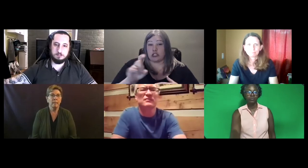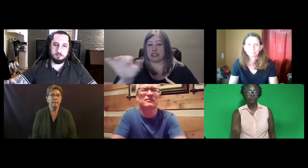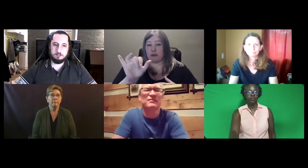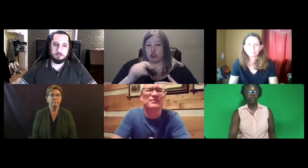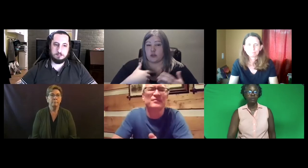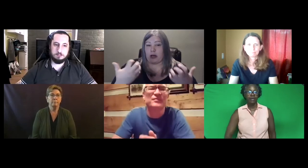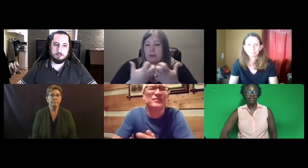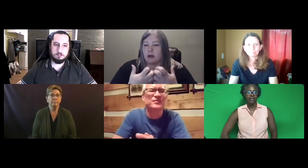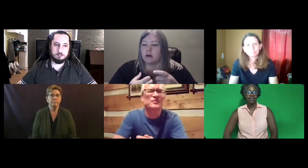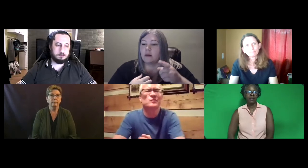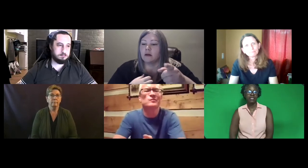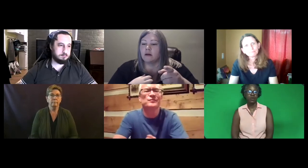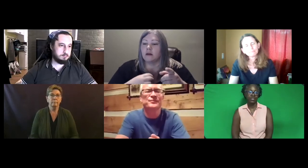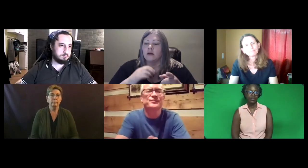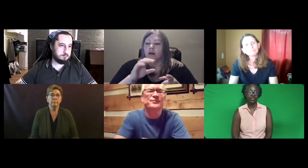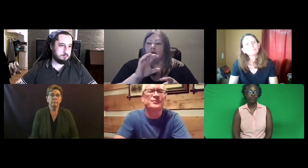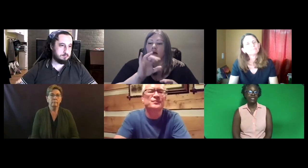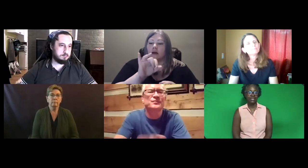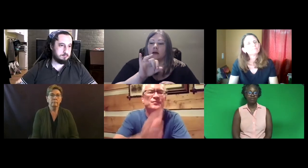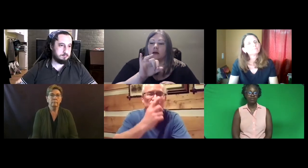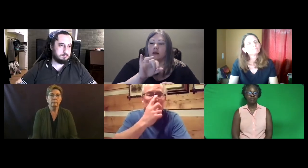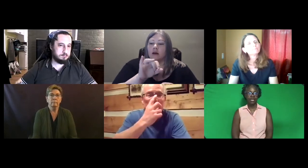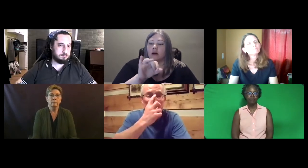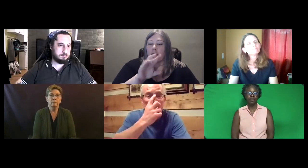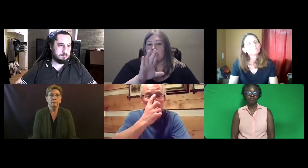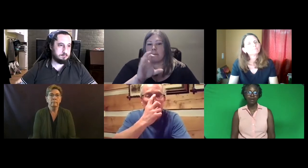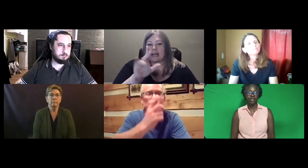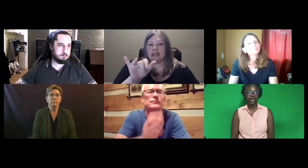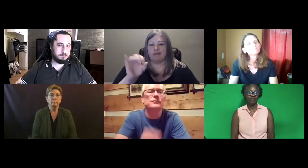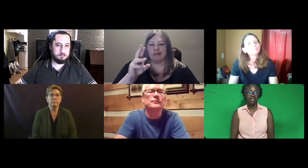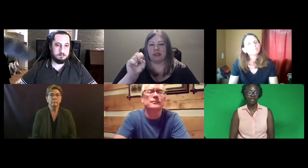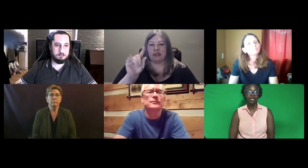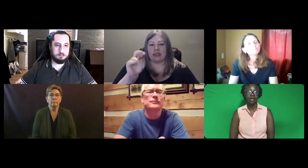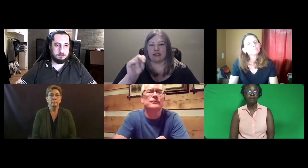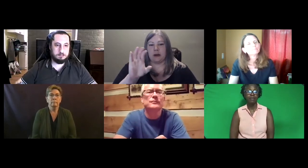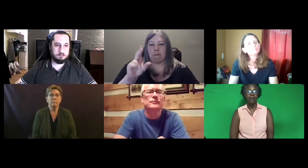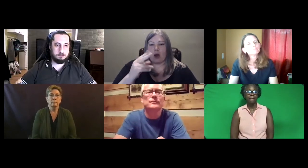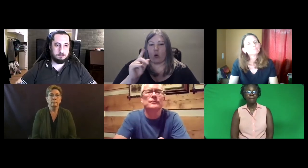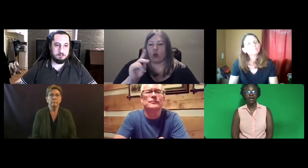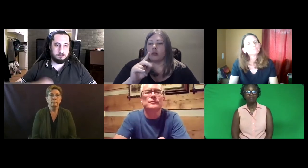Katie: And then the next questions are pretty similar so I'll put them out together at the same time.